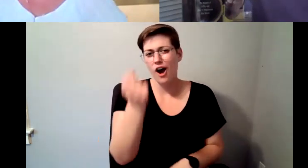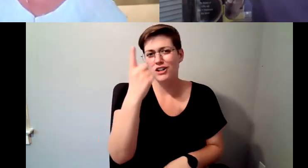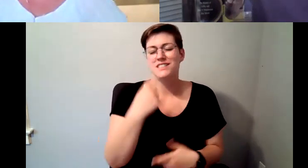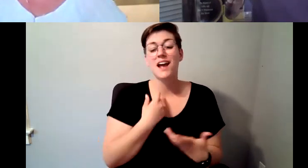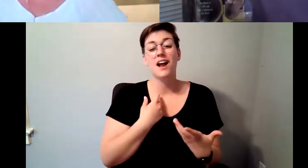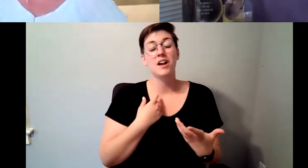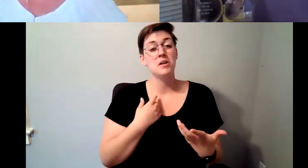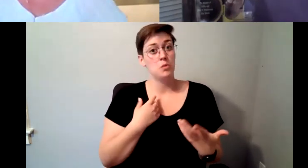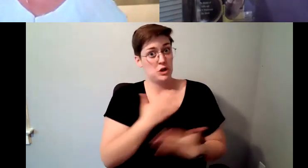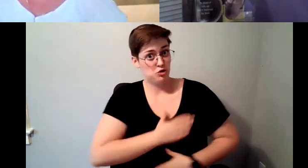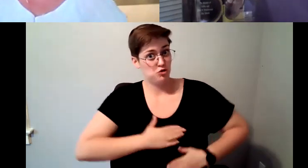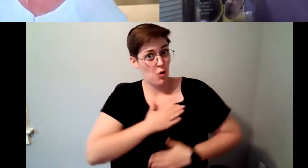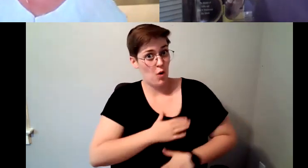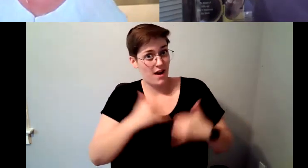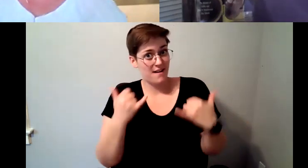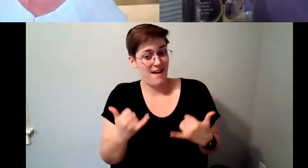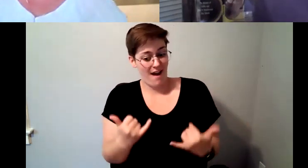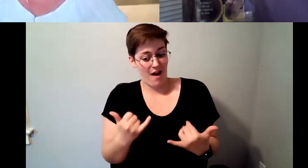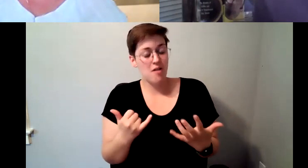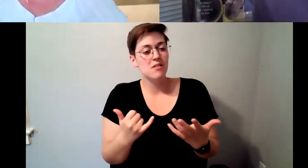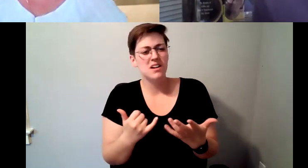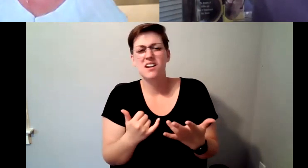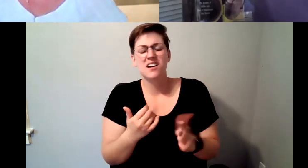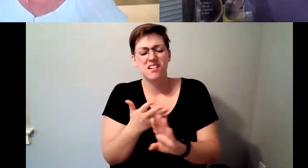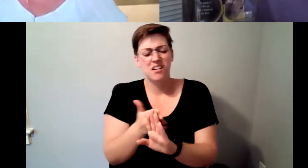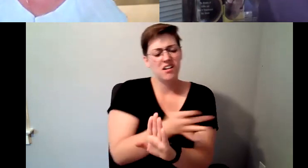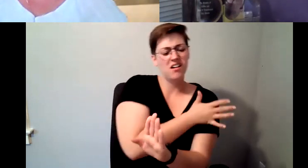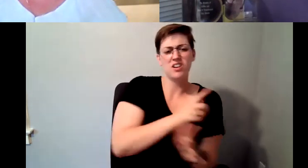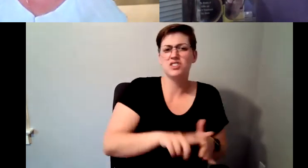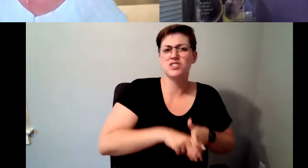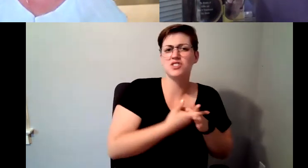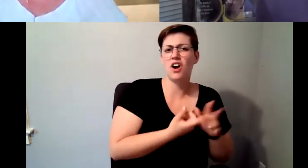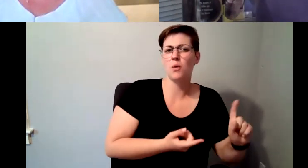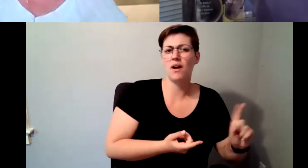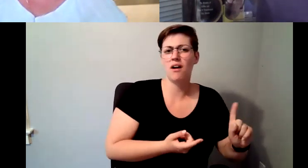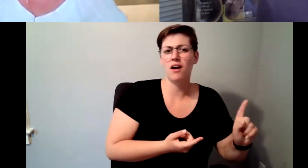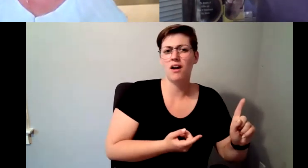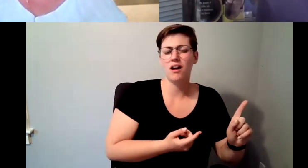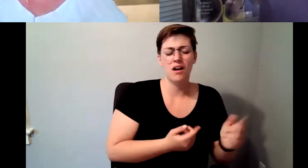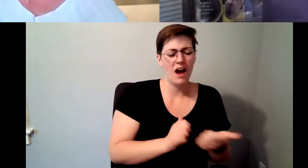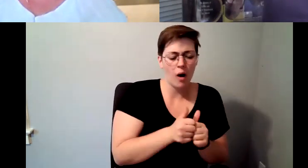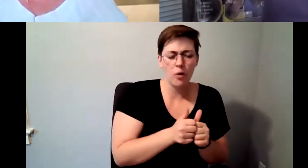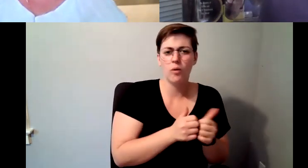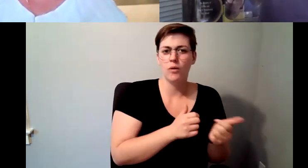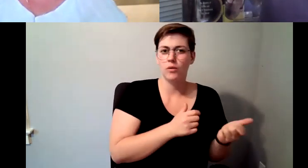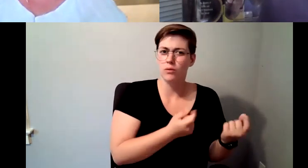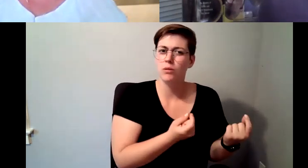D. Major Cohen: And what I know about the where it came from, is that it, it is people